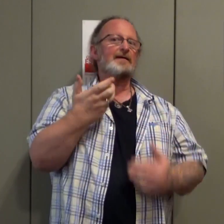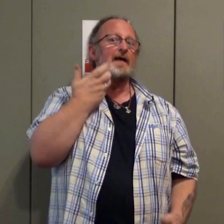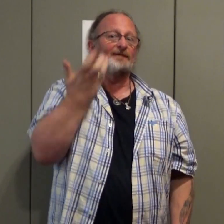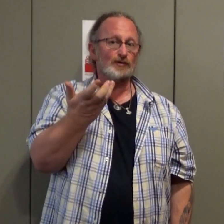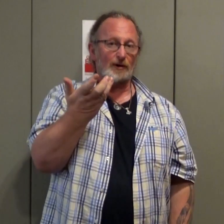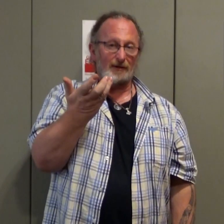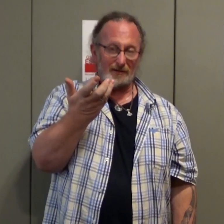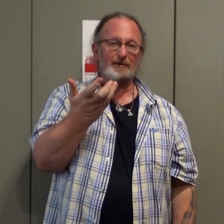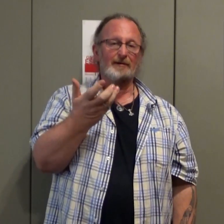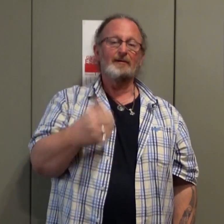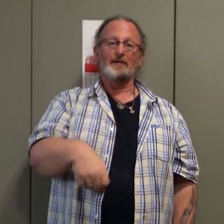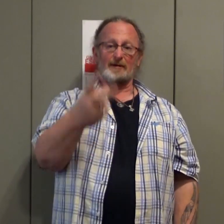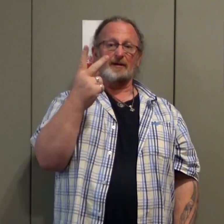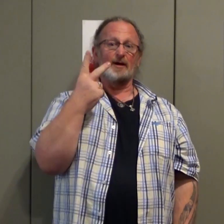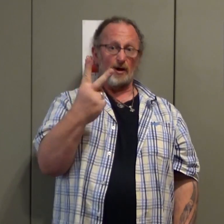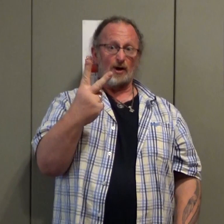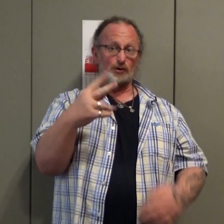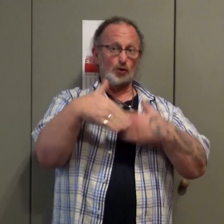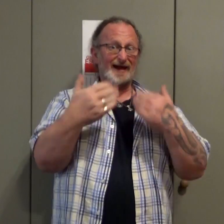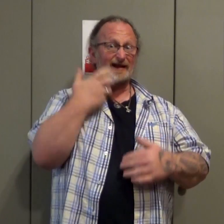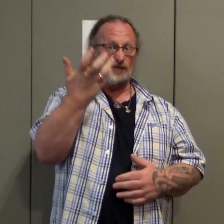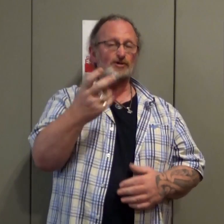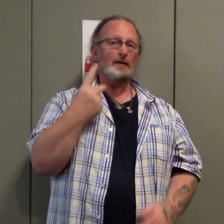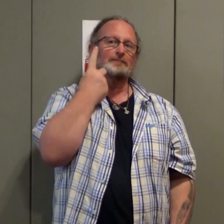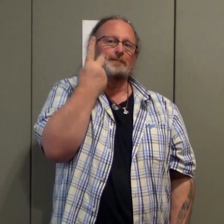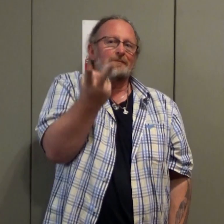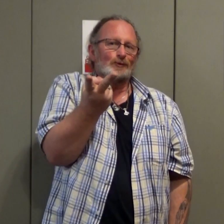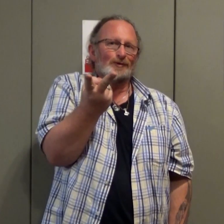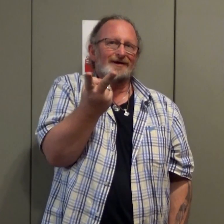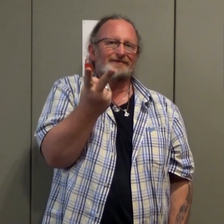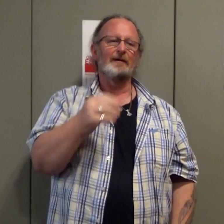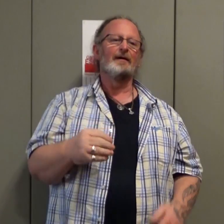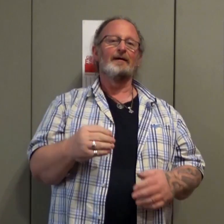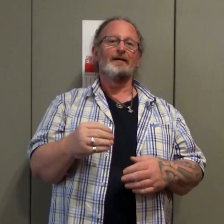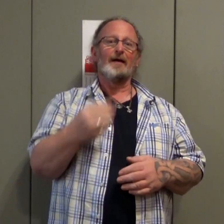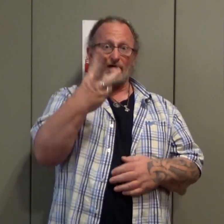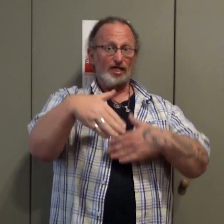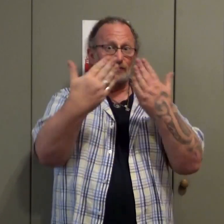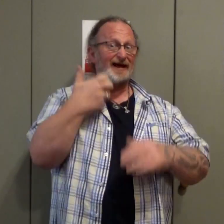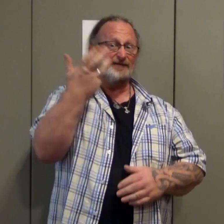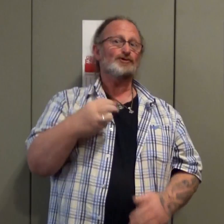This is the sign for tomorrow Use two fingers to show in two days in three days